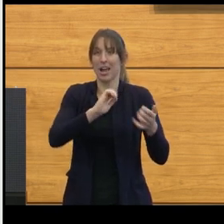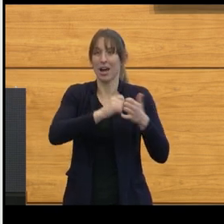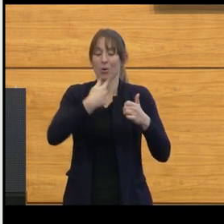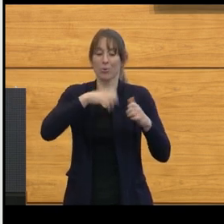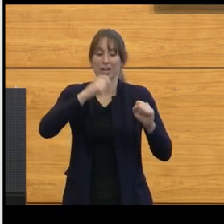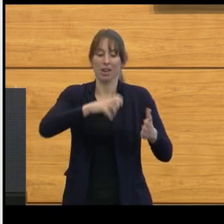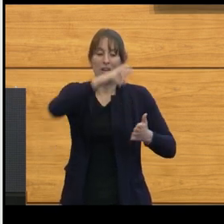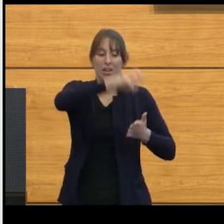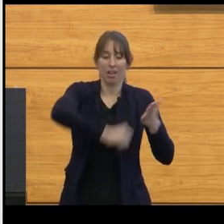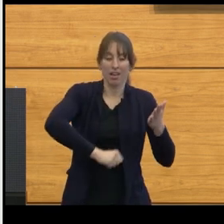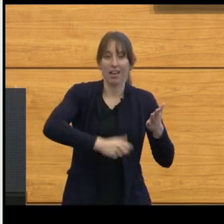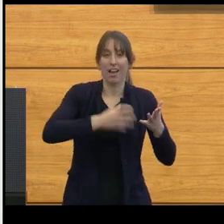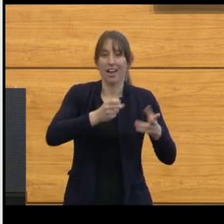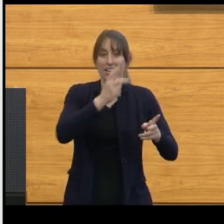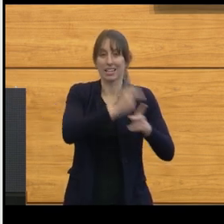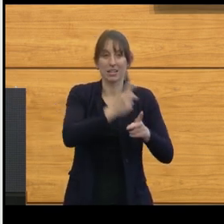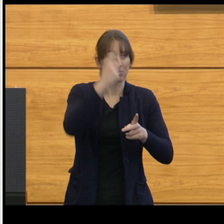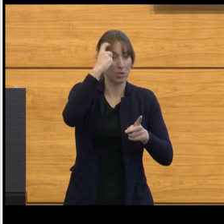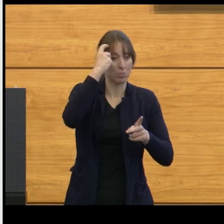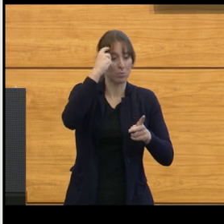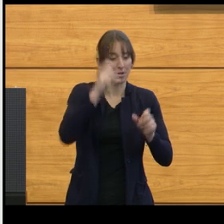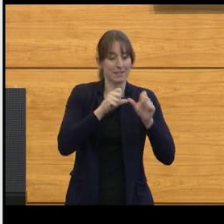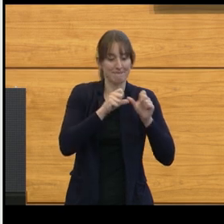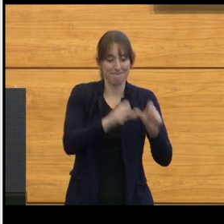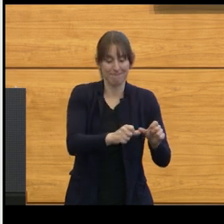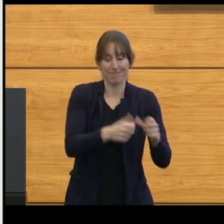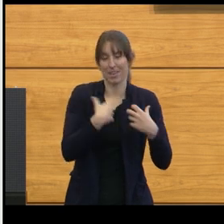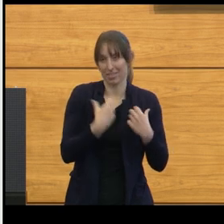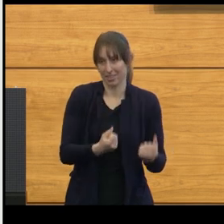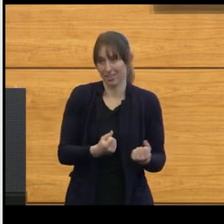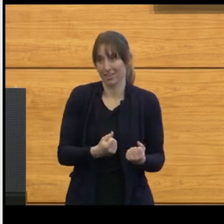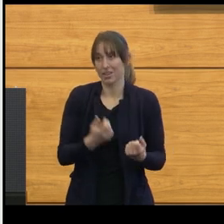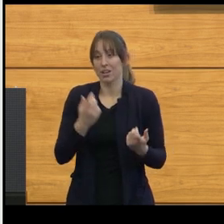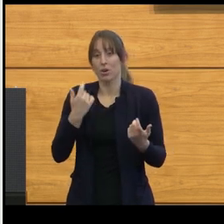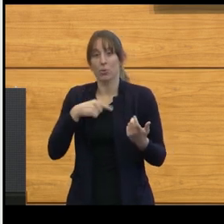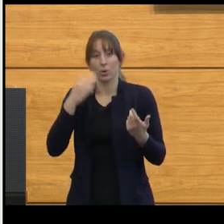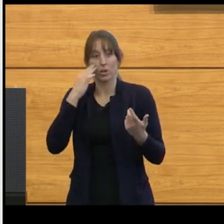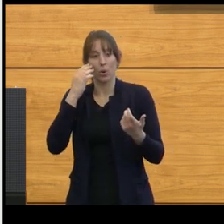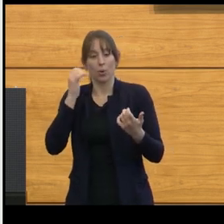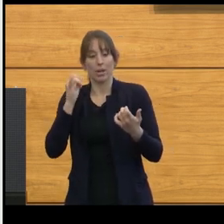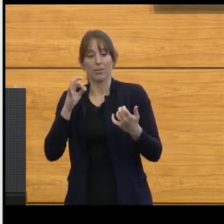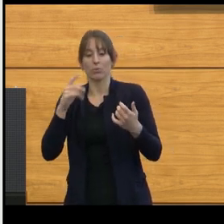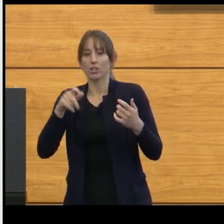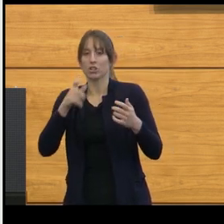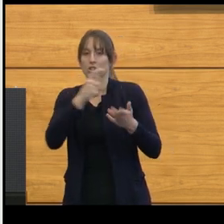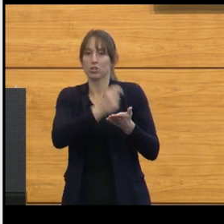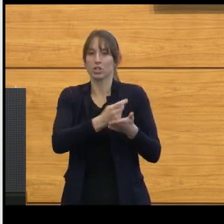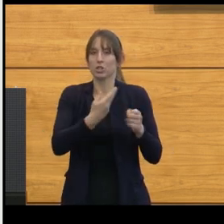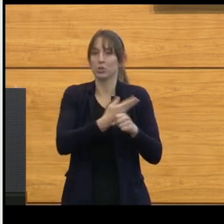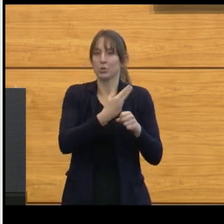We know that this is true, whether it's being treated with chemotherapy or radiation therapy, the smaller amount the better.